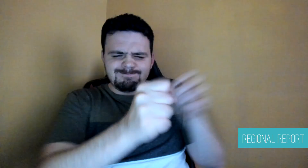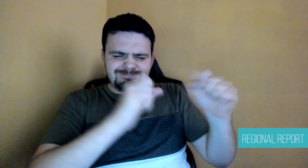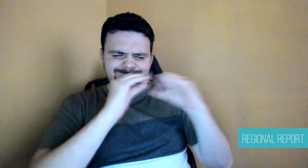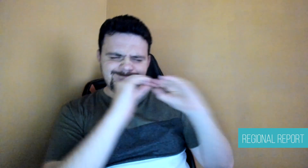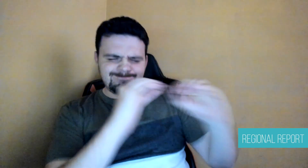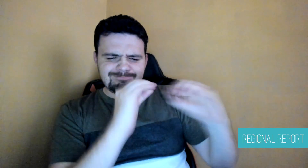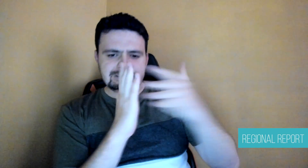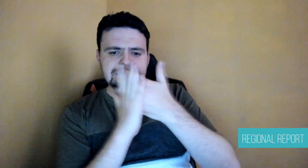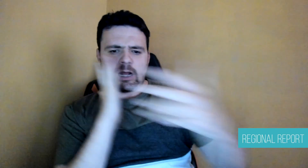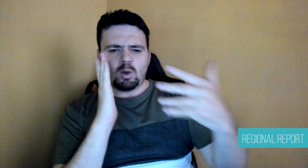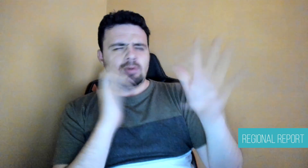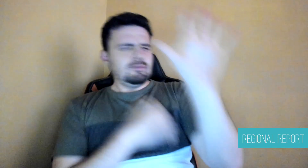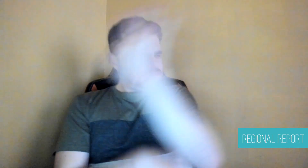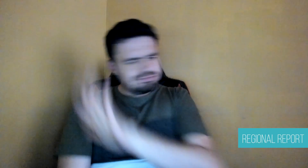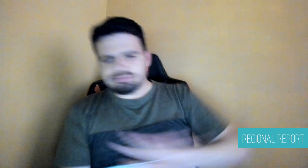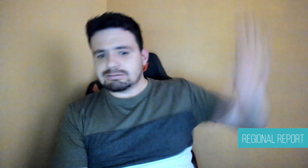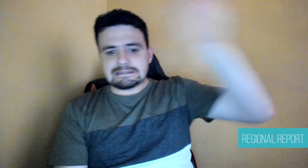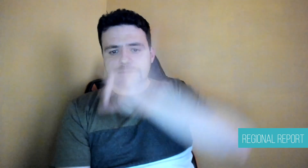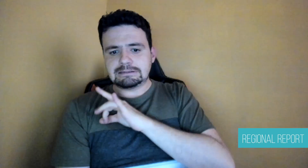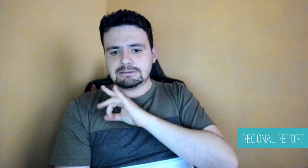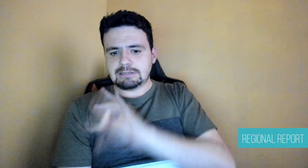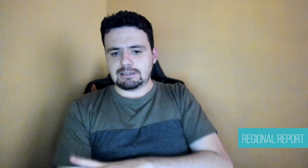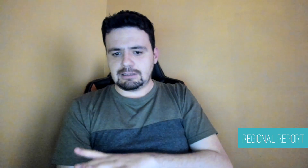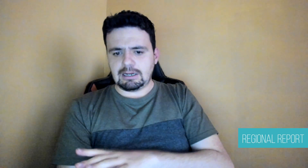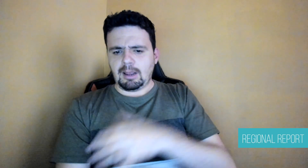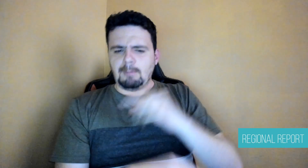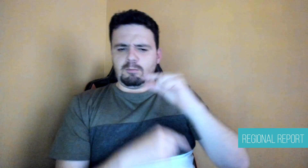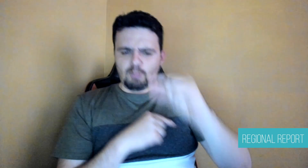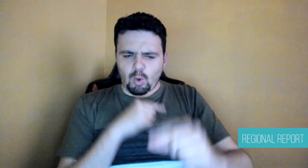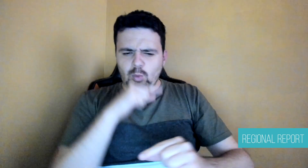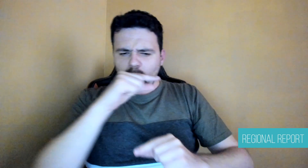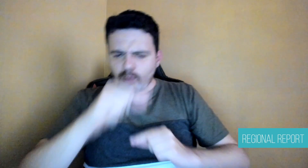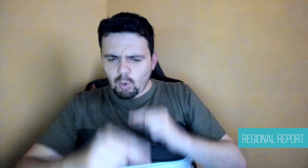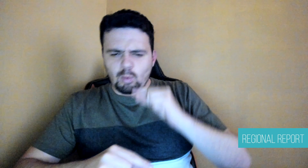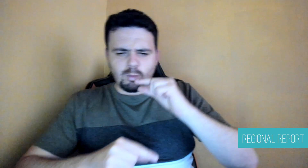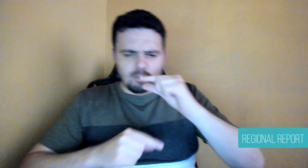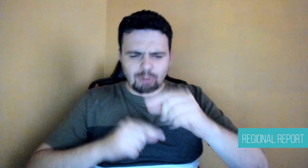trained in sign language throughout the country and